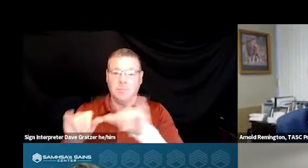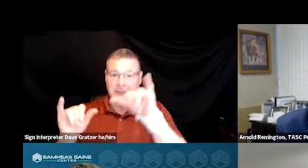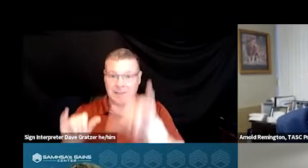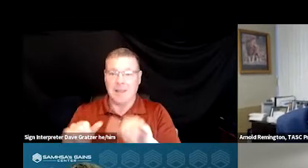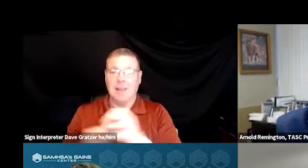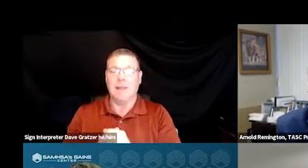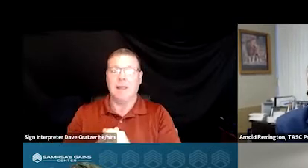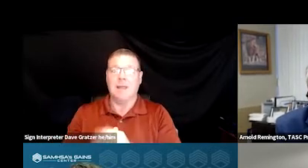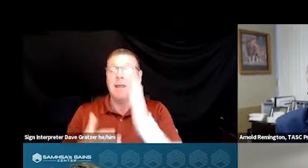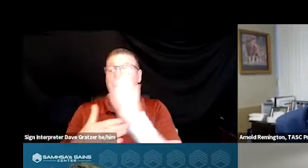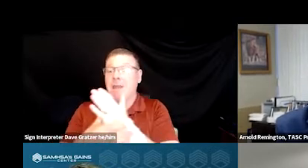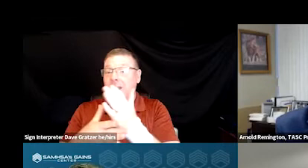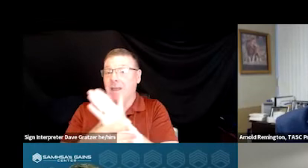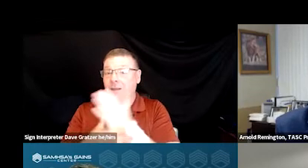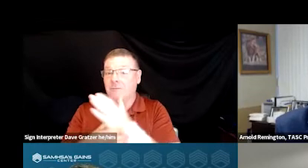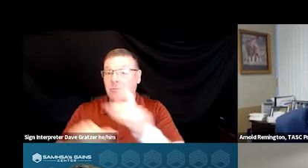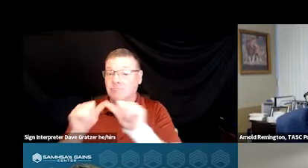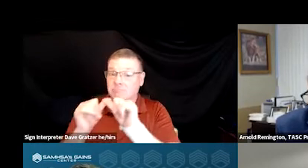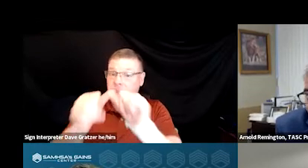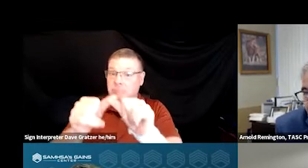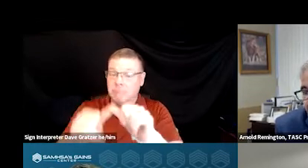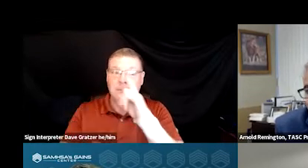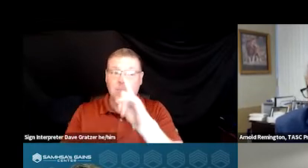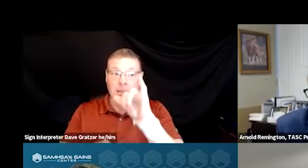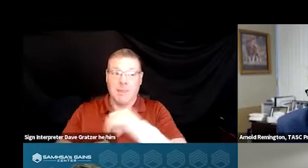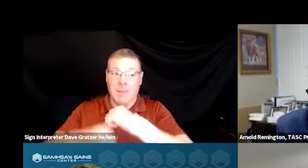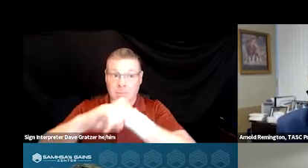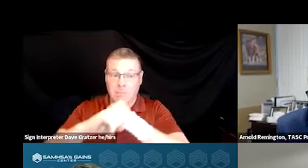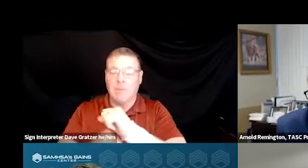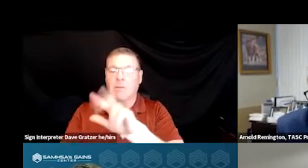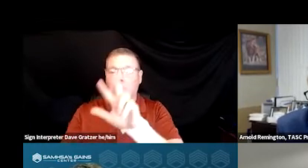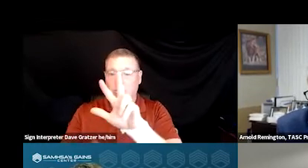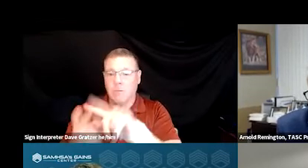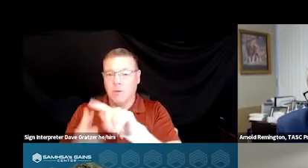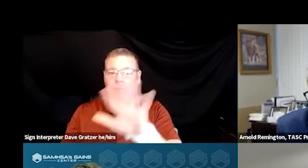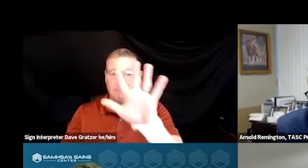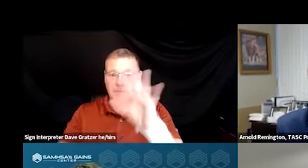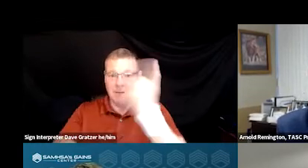The average length to stay for that individual in a protective custody placement is three to five days.